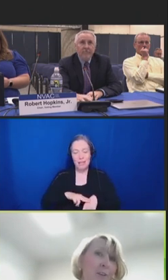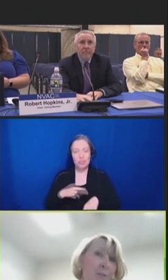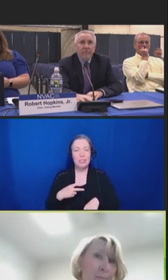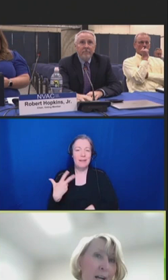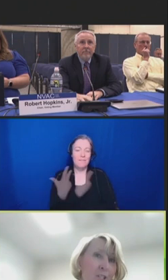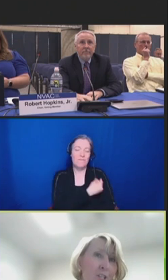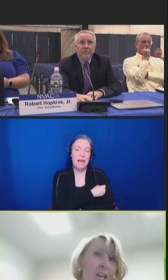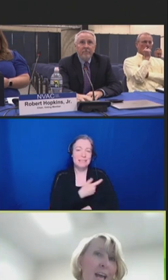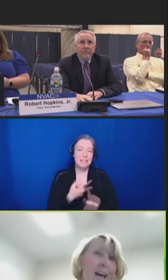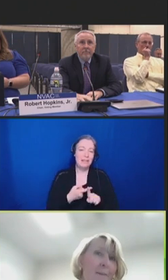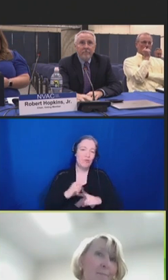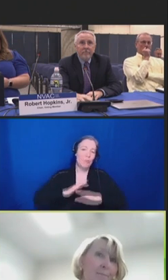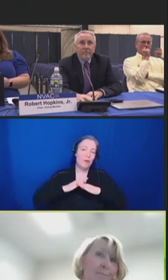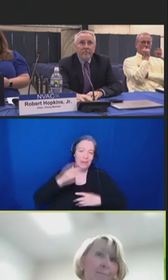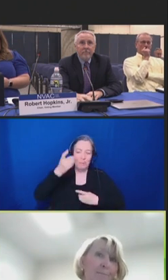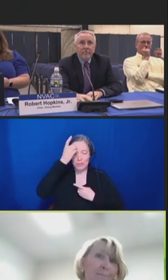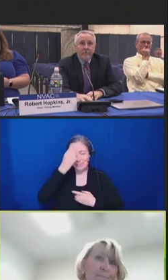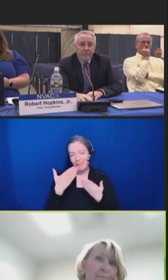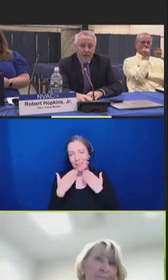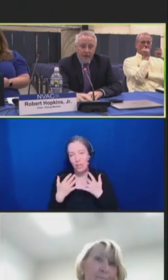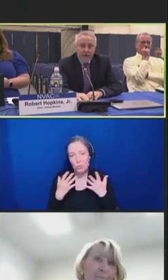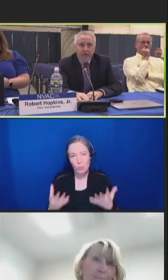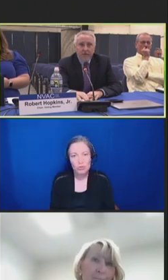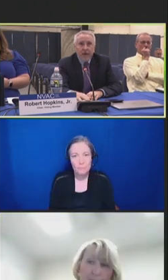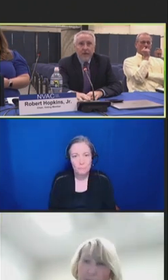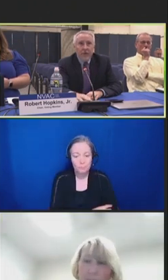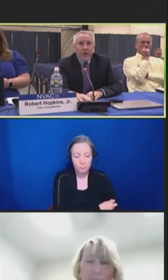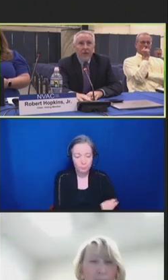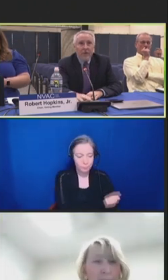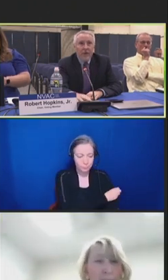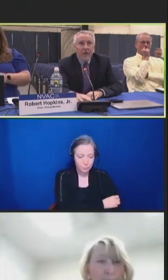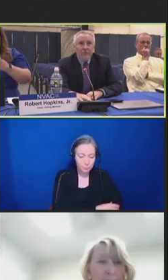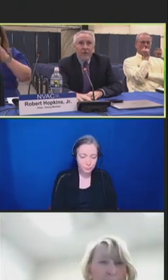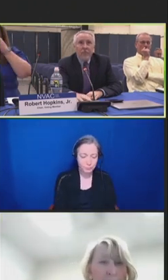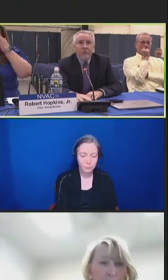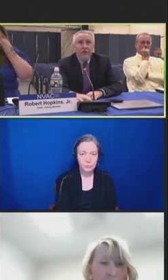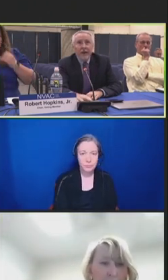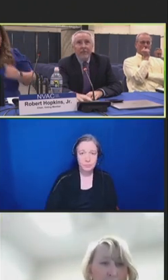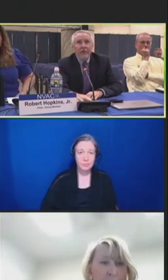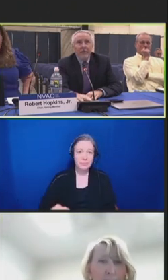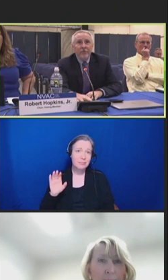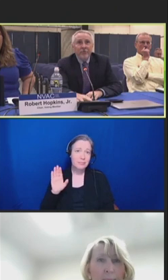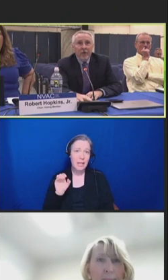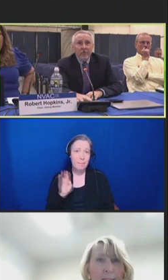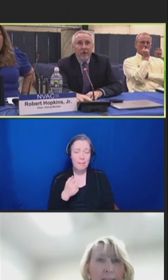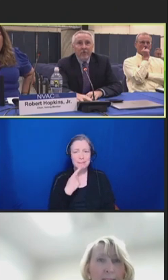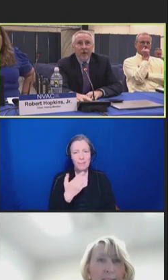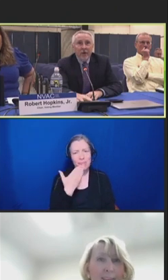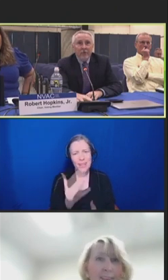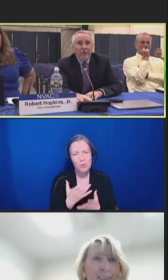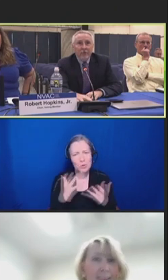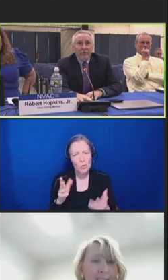Thank you very much. Robert Hopkins Jr.: Thank you very much, Kelly. It's been a pleasure having you as part of our August group.